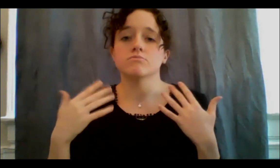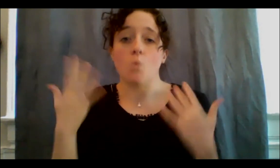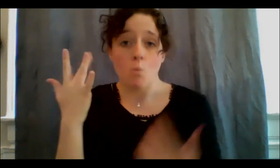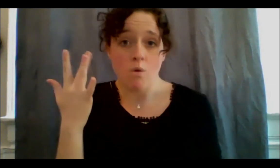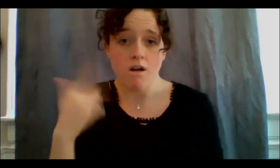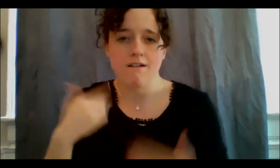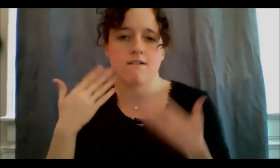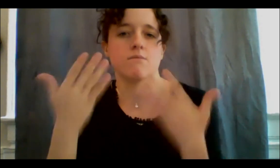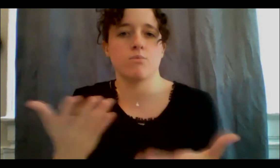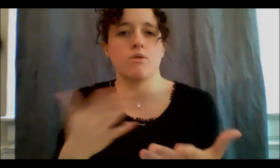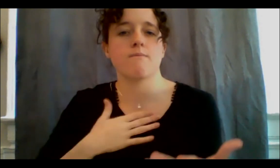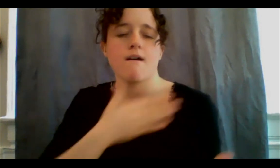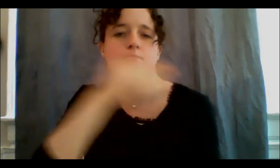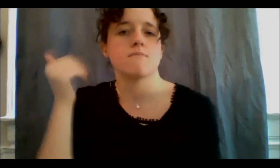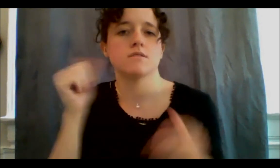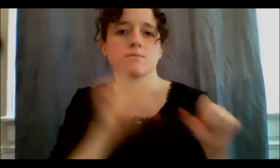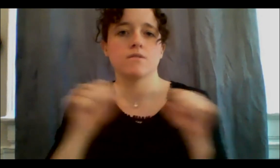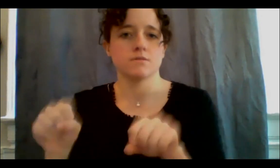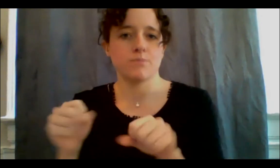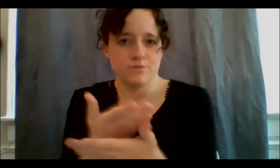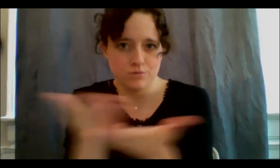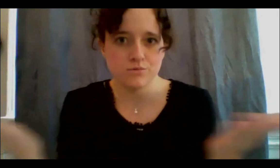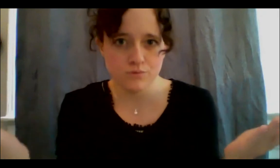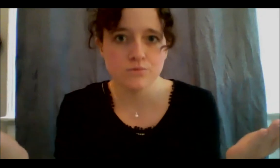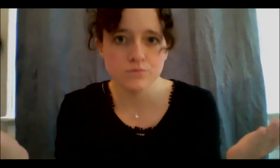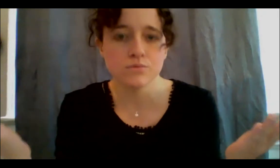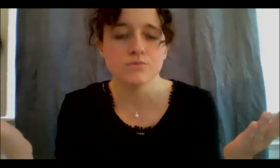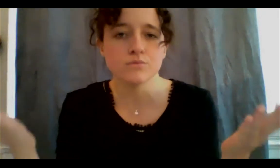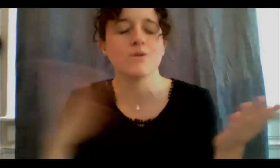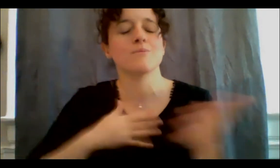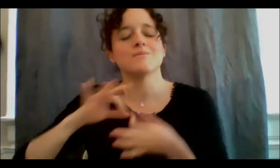first act I do with trying to keep my spirit healthy and my mental health,